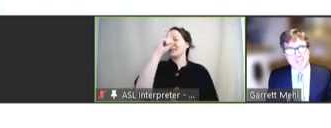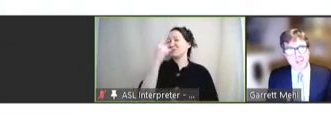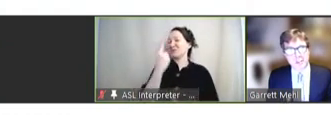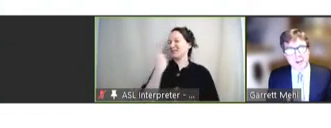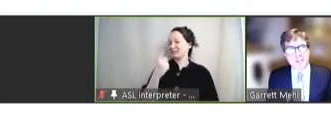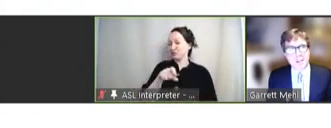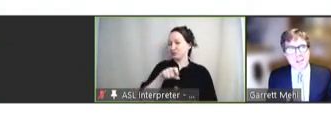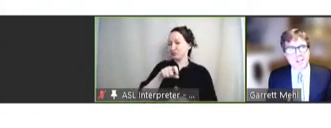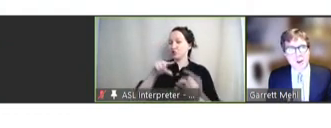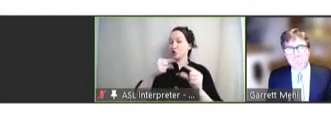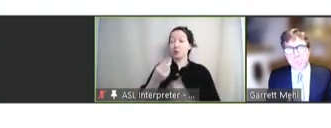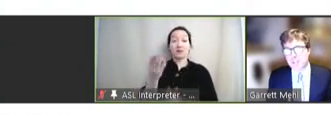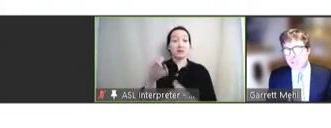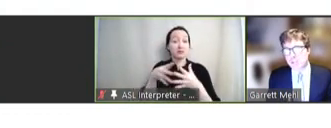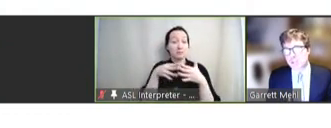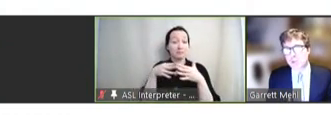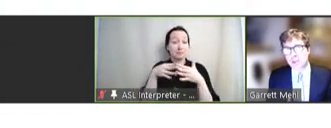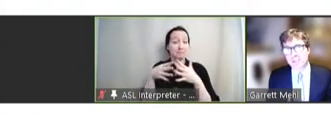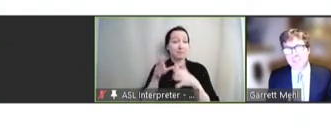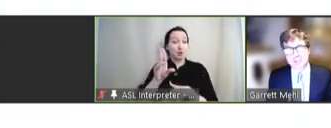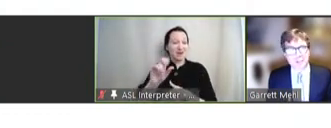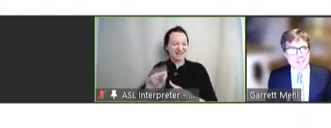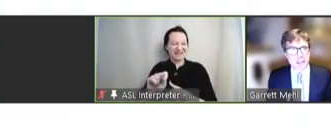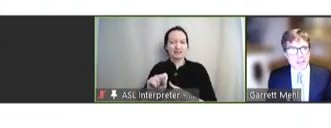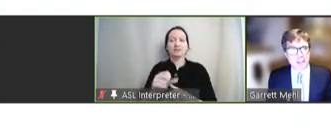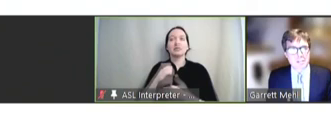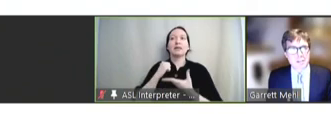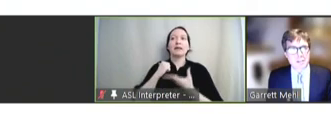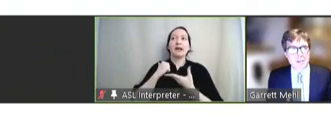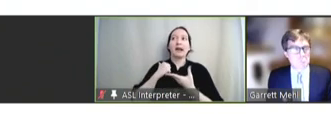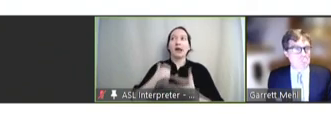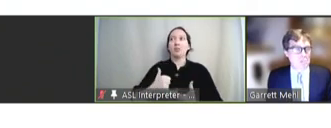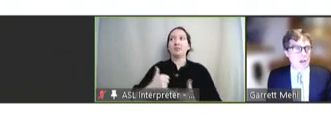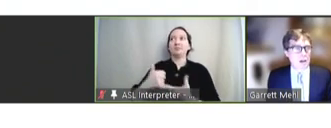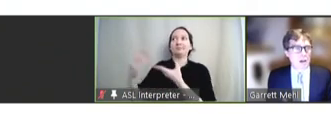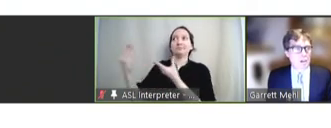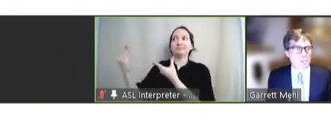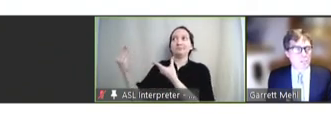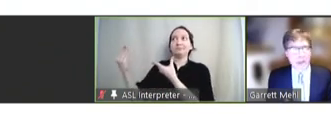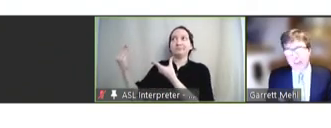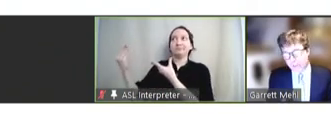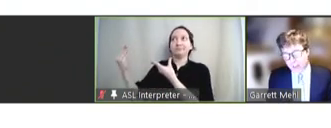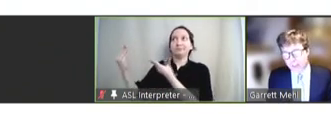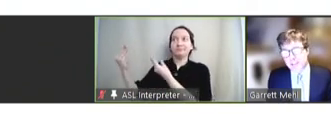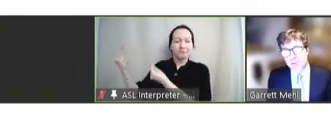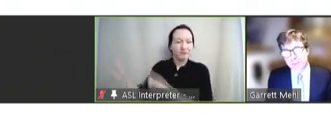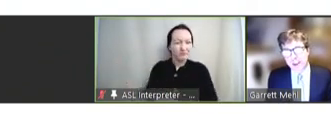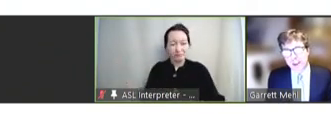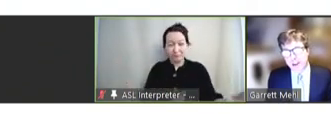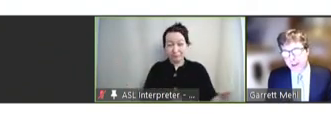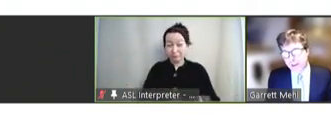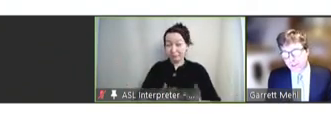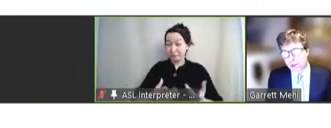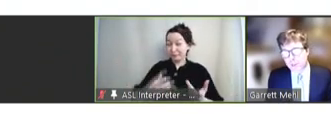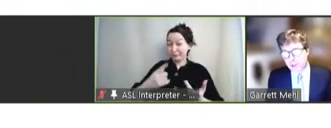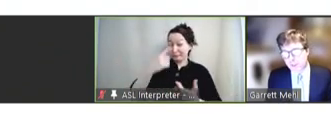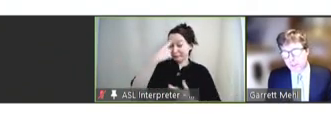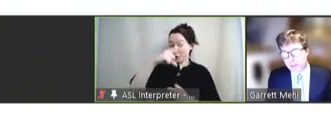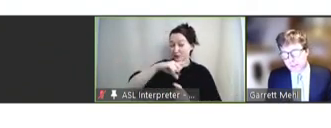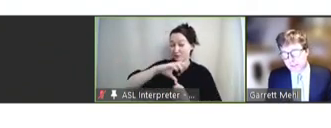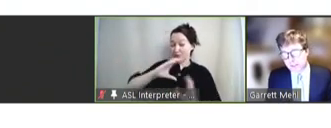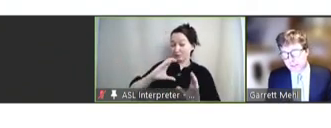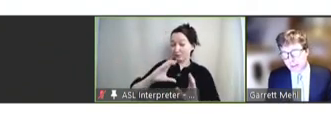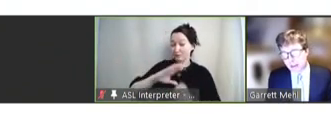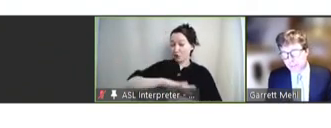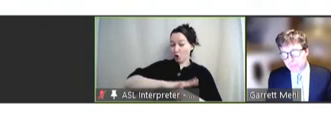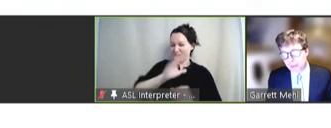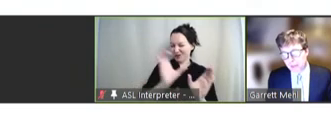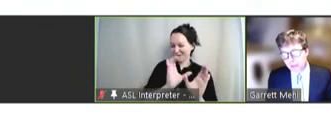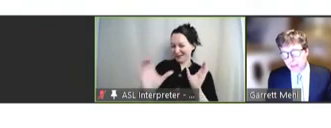in the United States, helping to facilitate that for, at least for the COVID certificates, is the